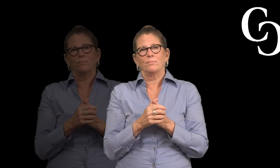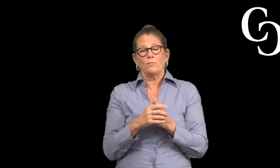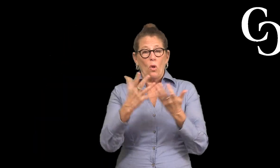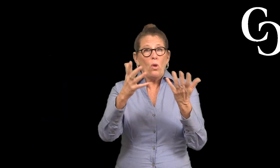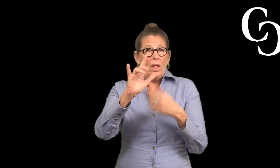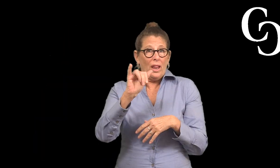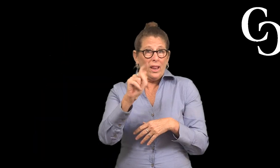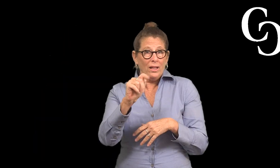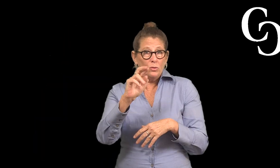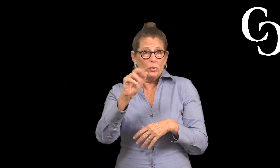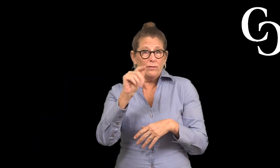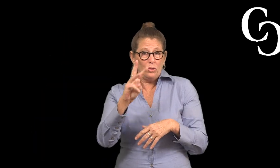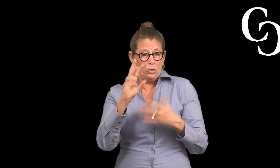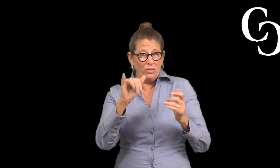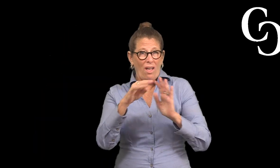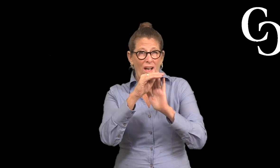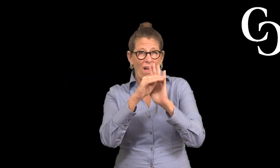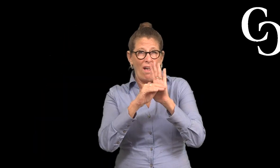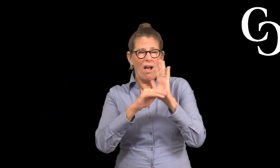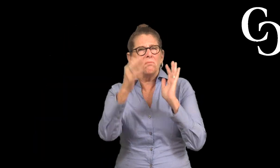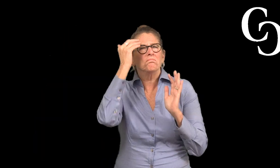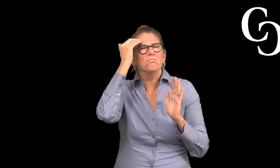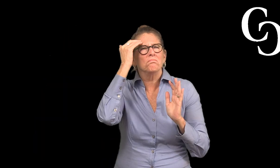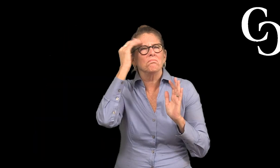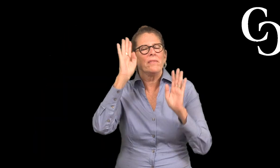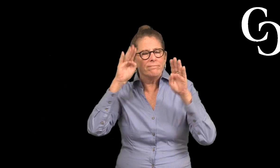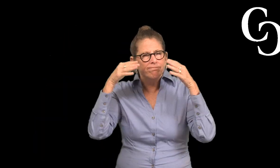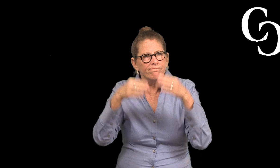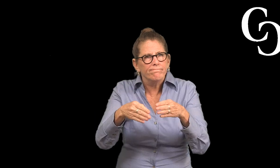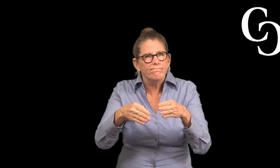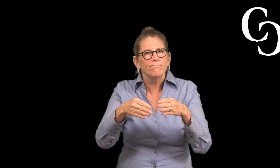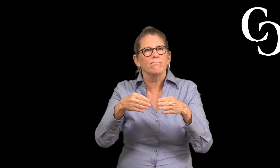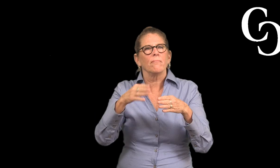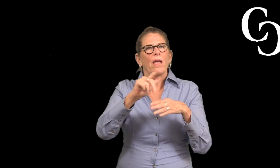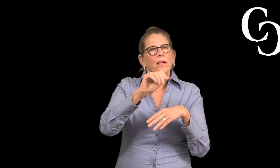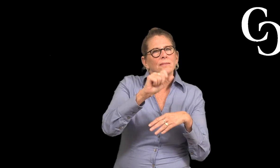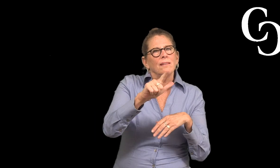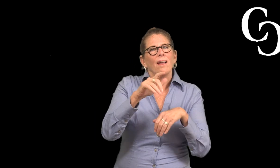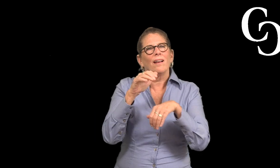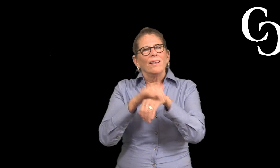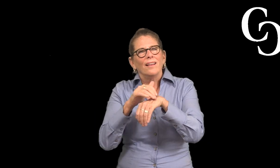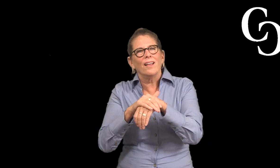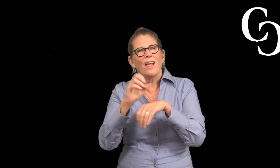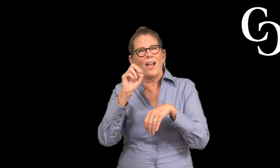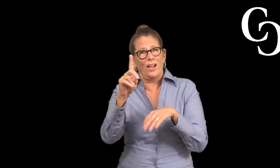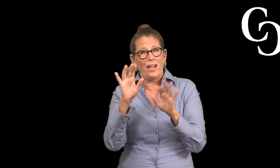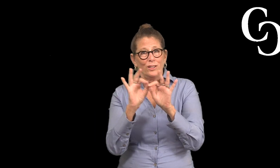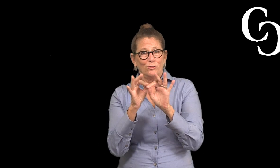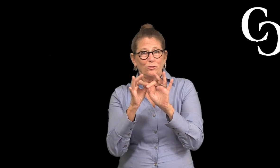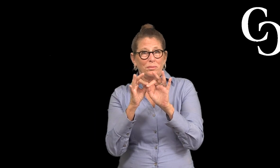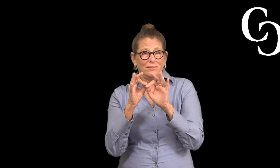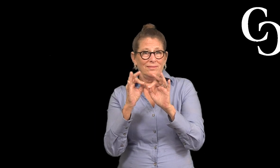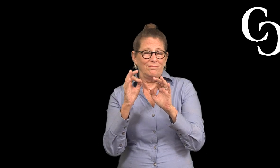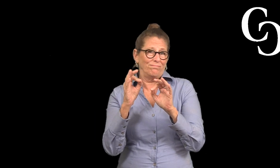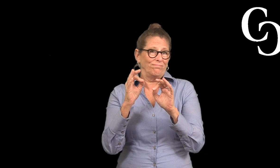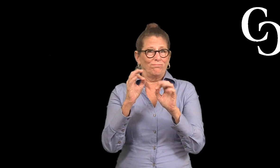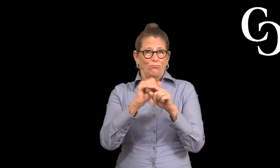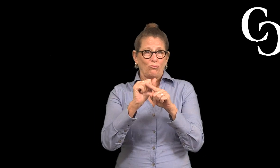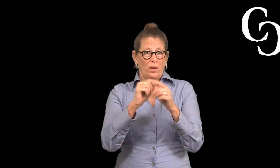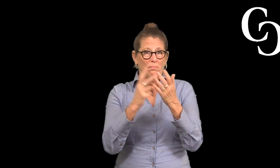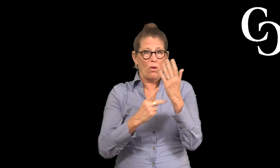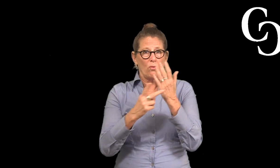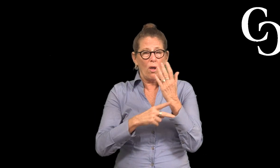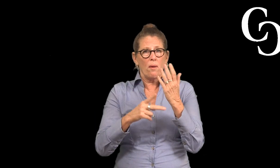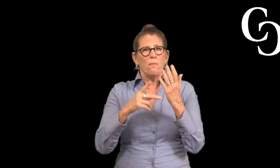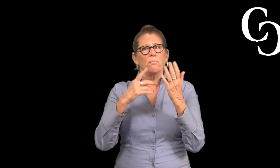The Literature Review focuses on ASL-English educational interpreter training programs.